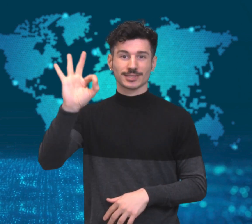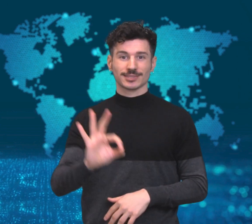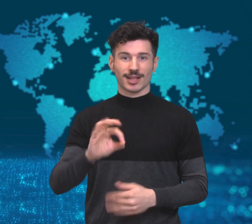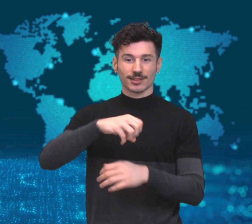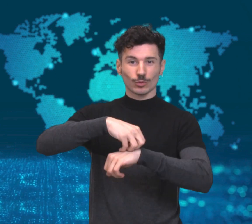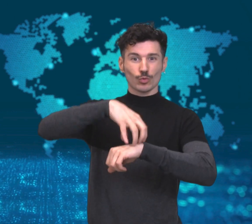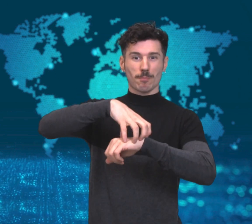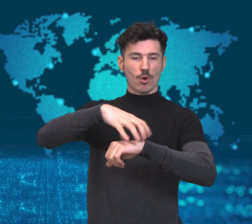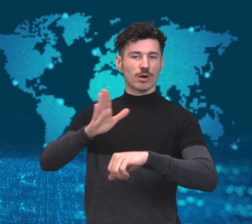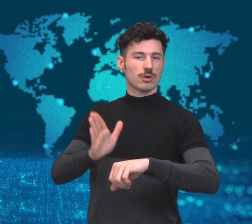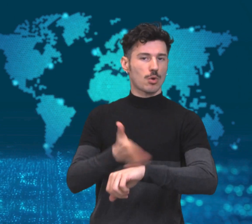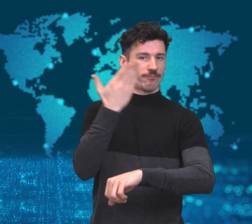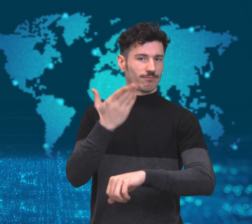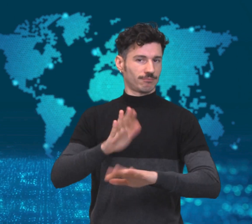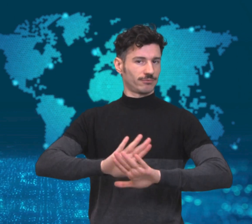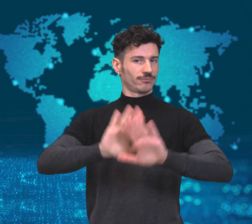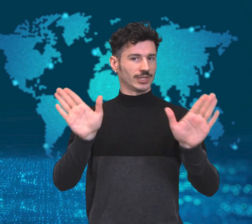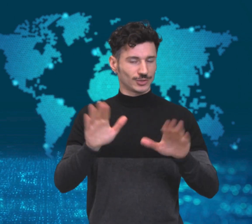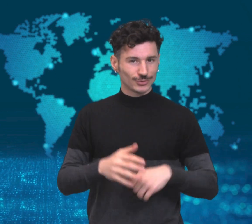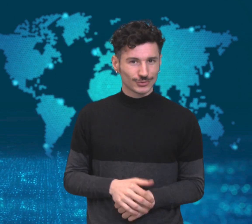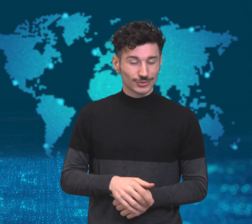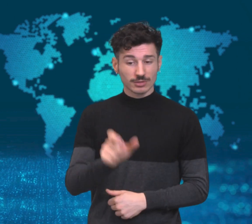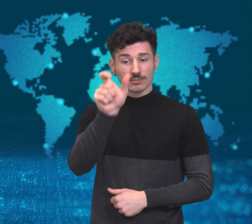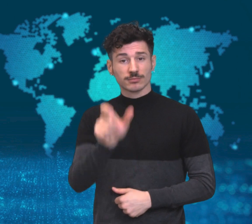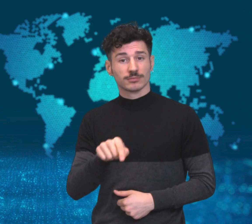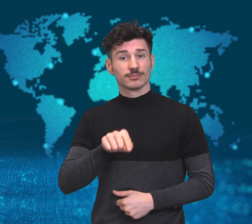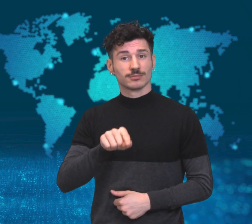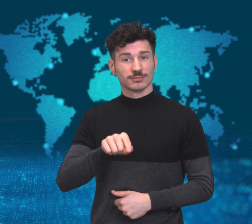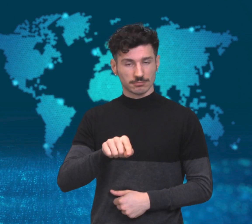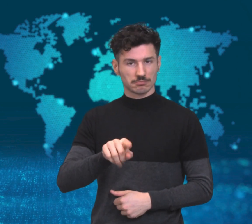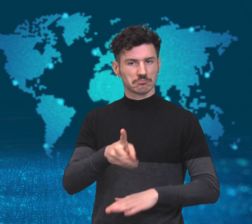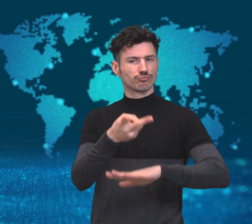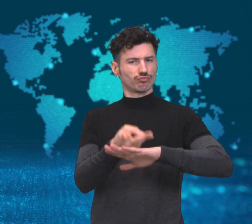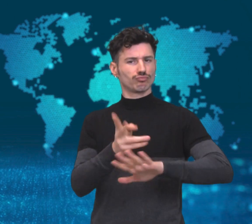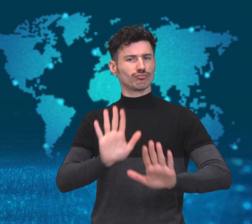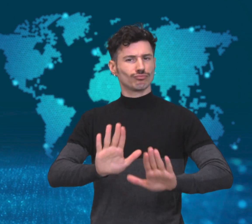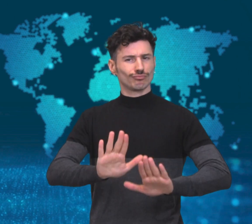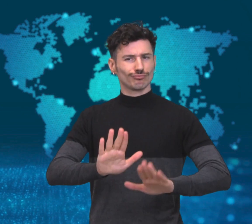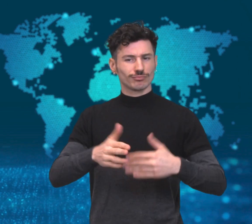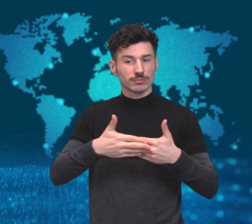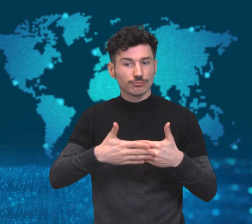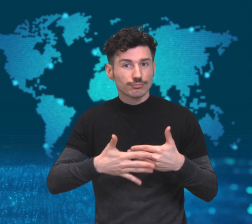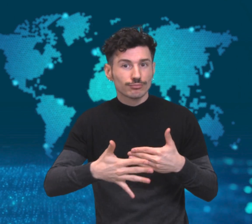Turner is expected to recover fully and return to